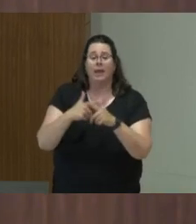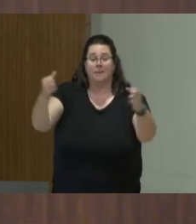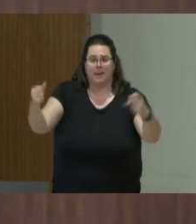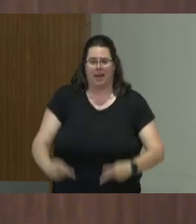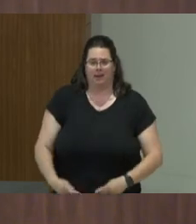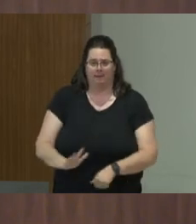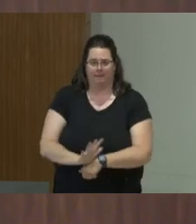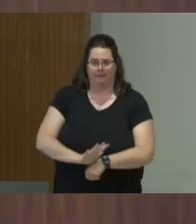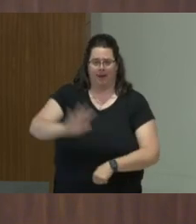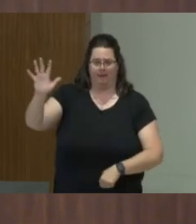here in